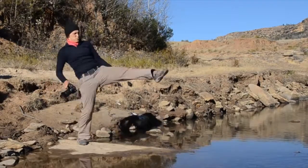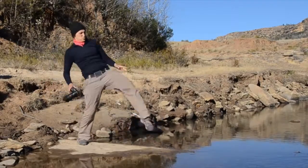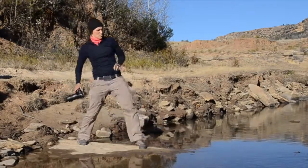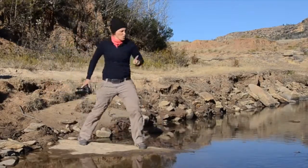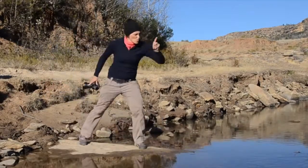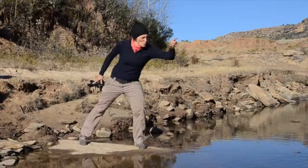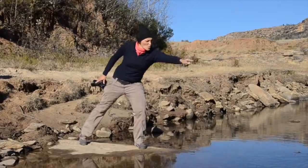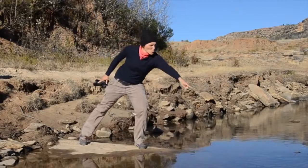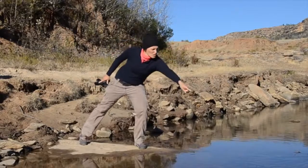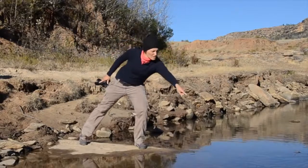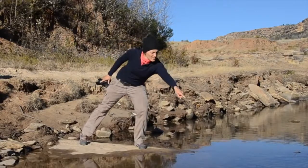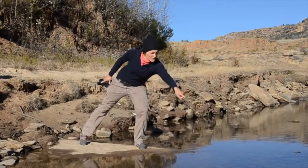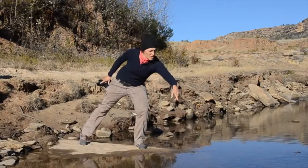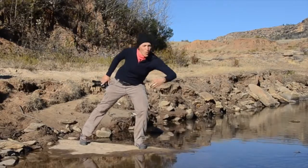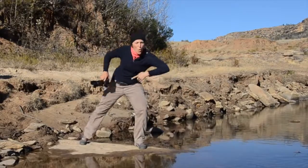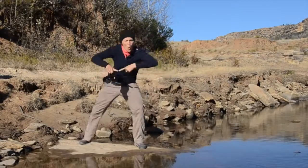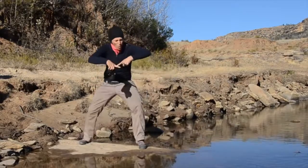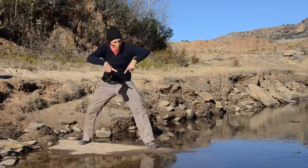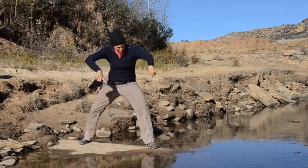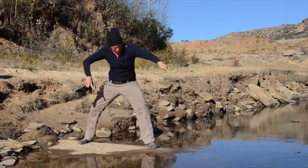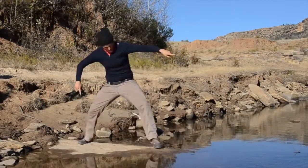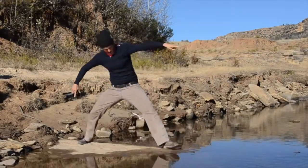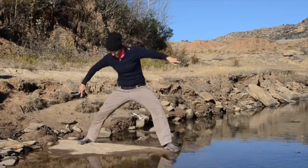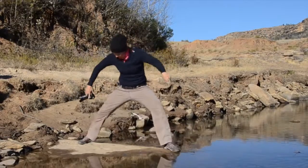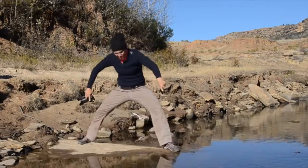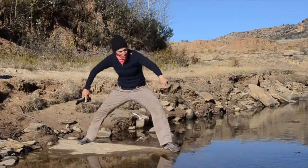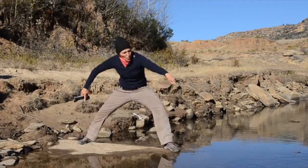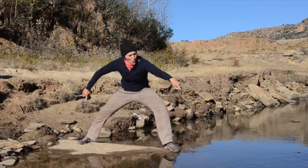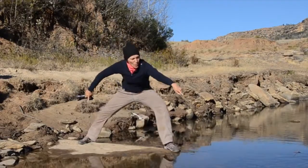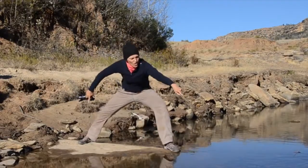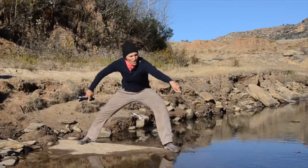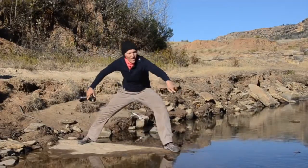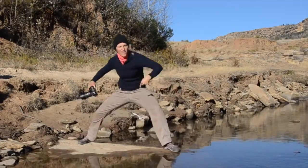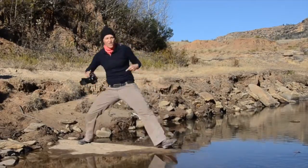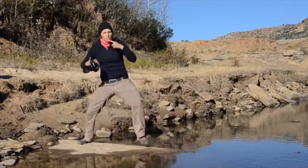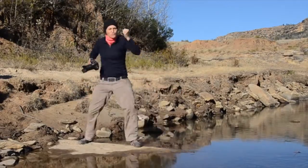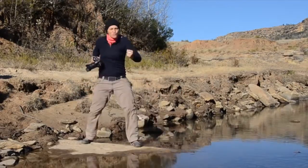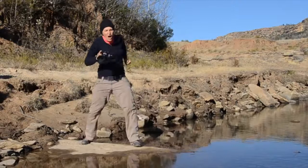they move in between steps from here to there.